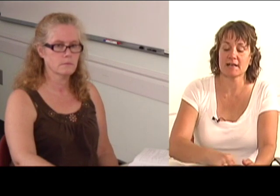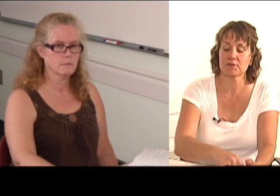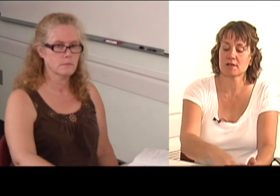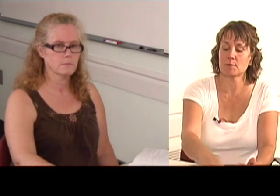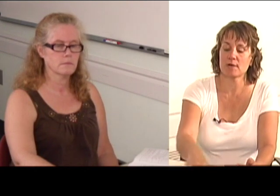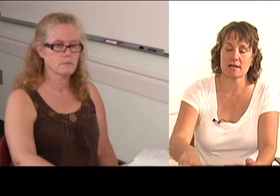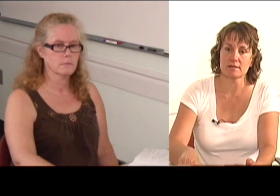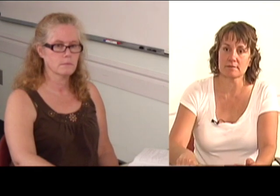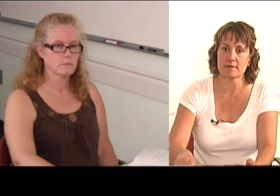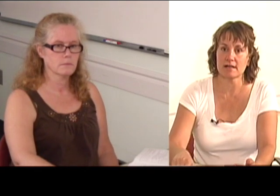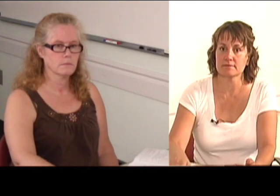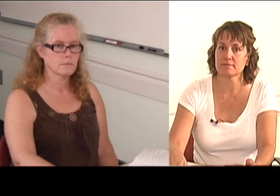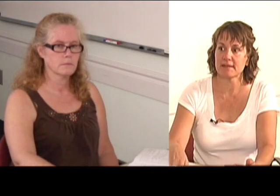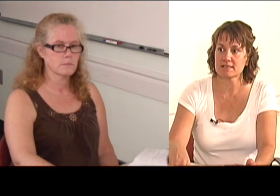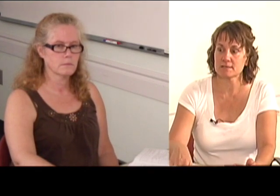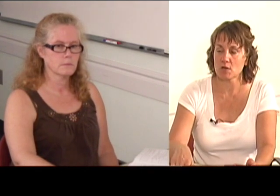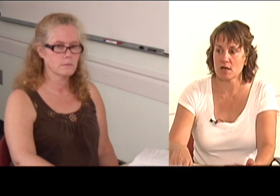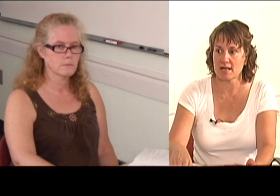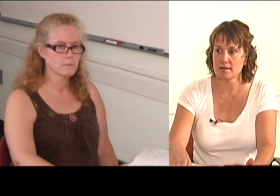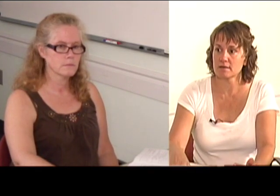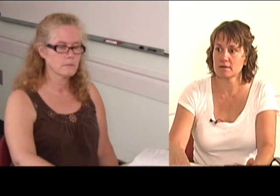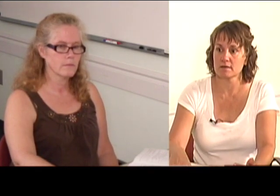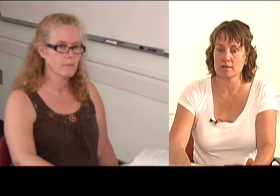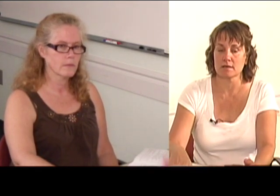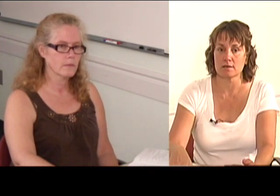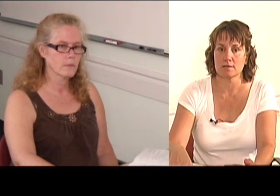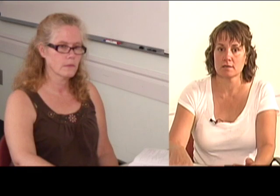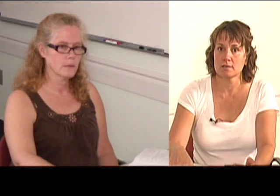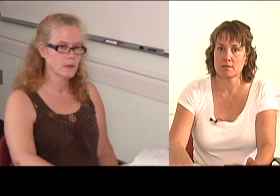I have to come around to the front a lot and face them.